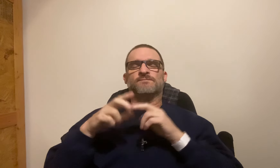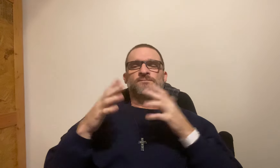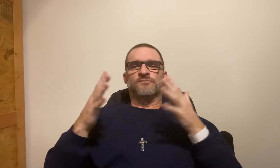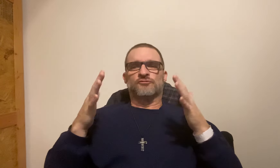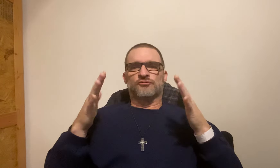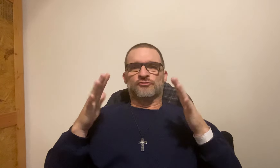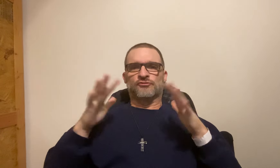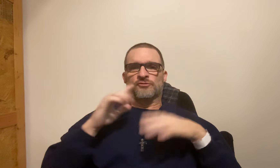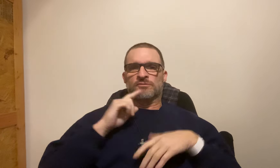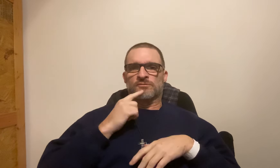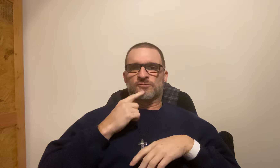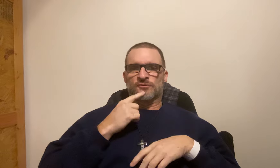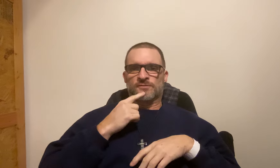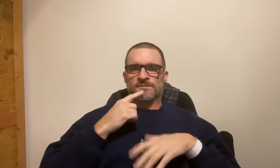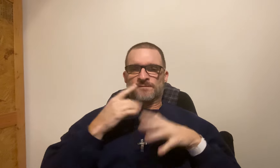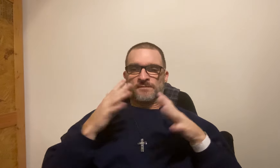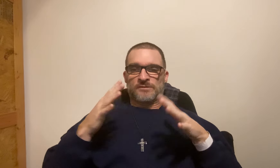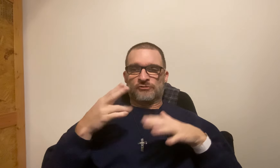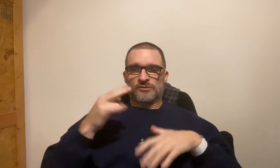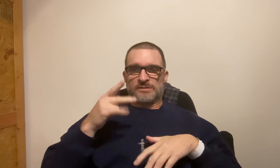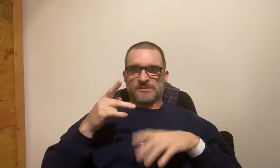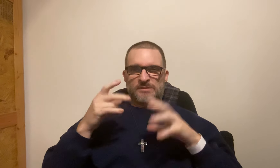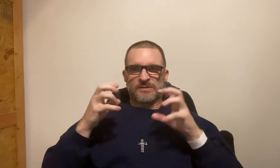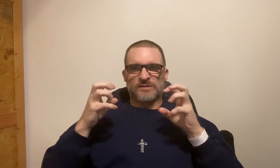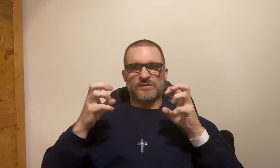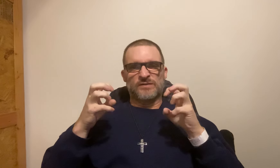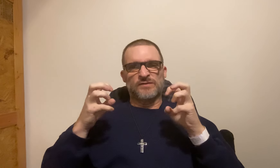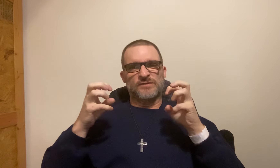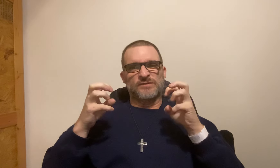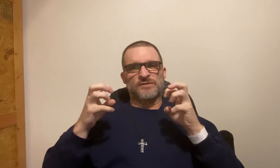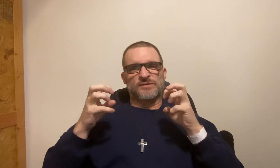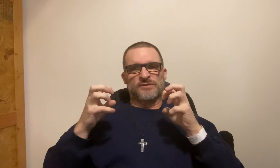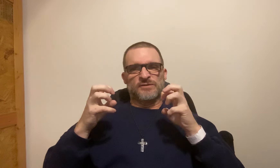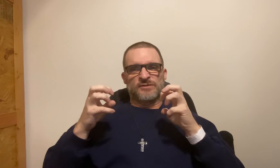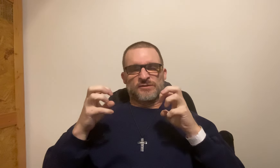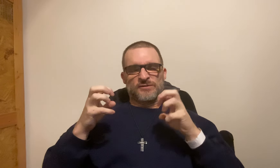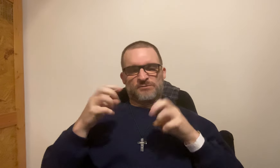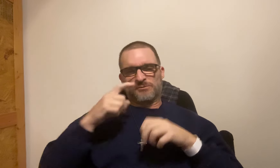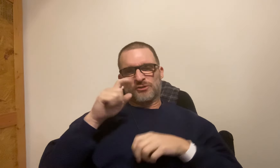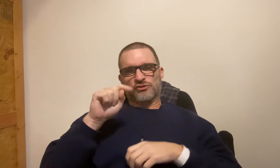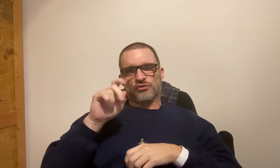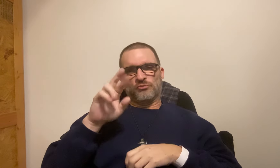I was sitting and thinking oh no! i didn't want my hip to be hurting and wanted it to stop.